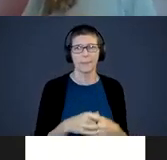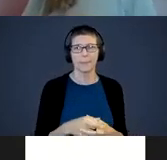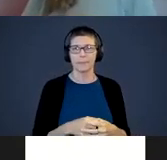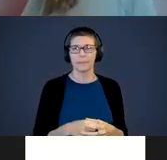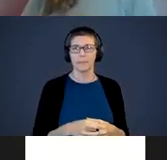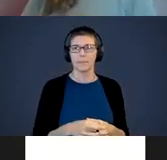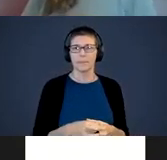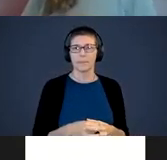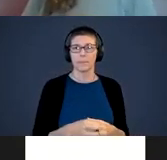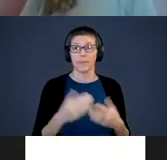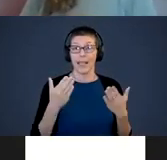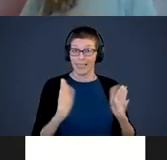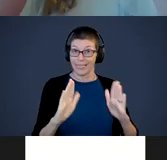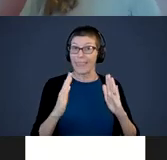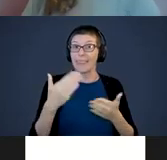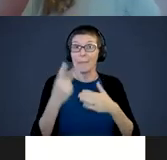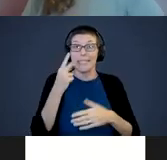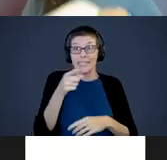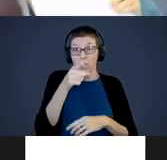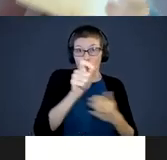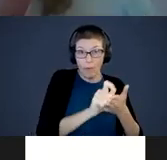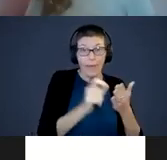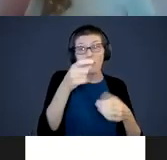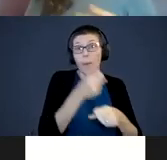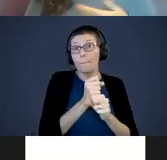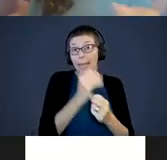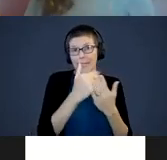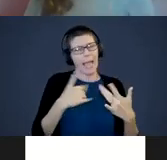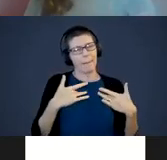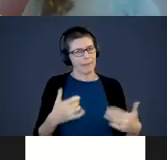Let your baby see you writing. You make a list. I am a list maker. I make a list for everything.